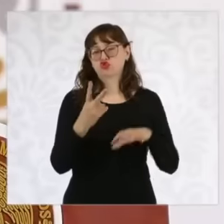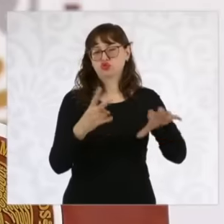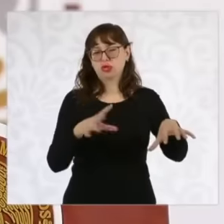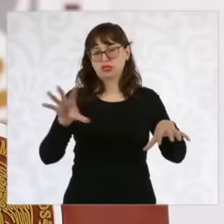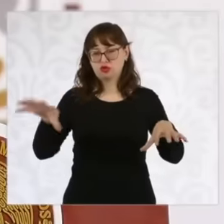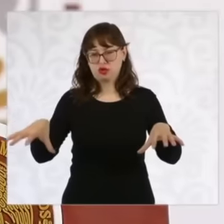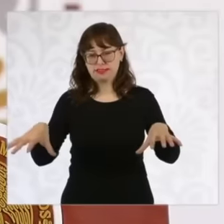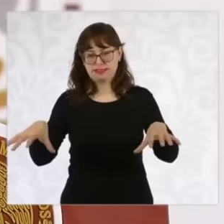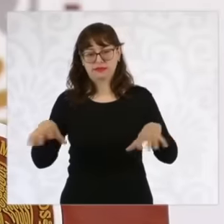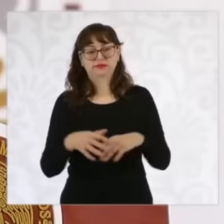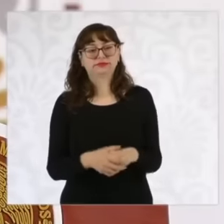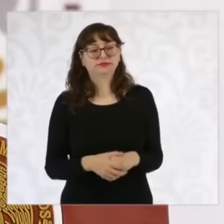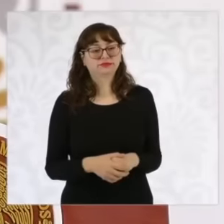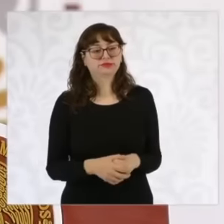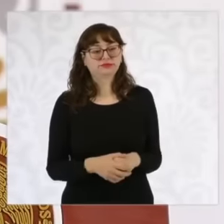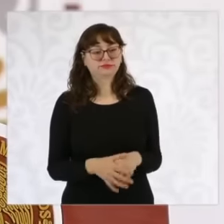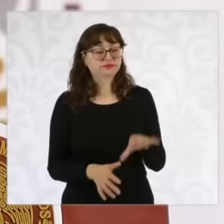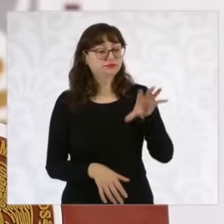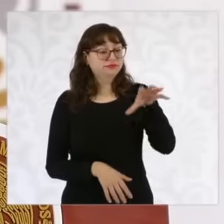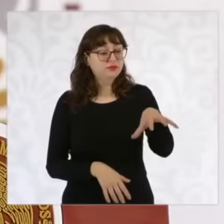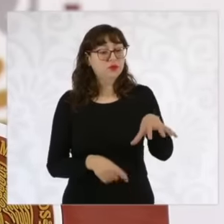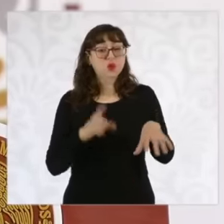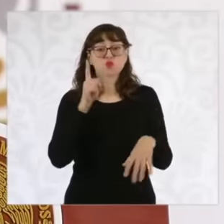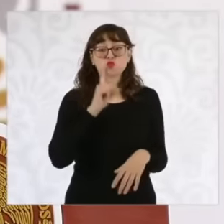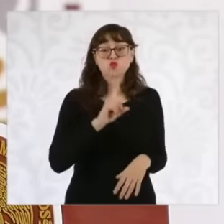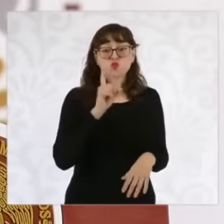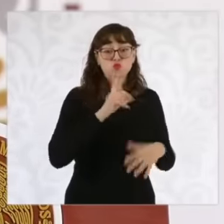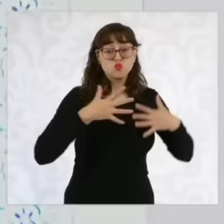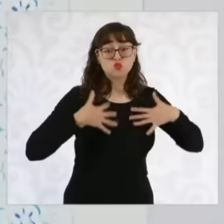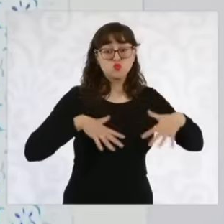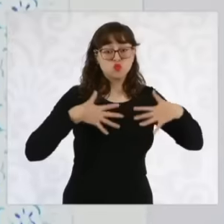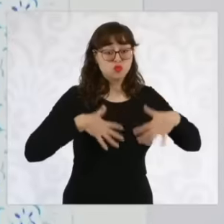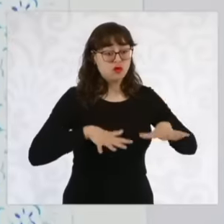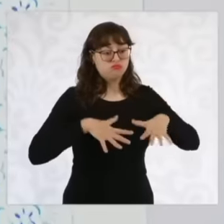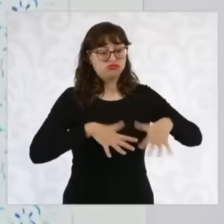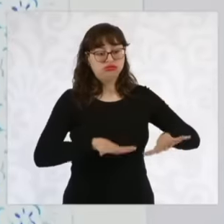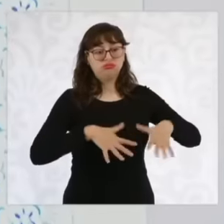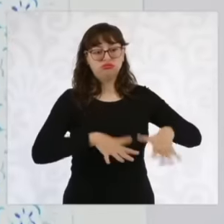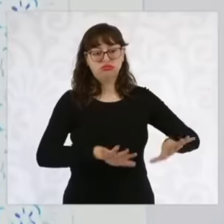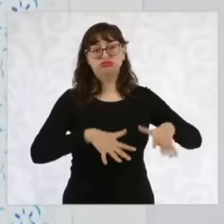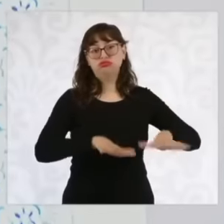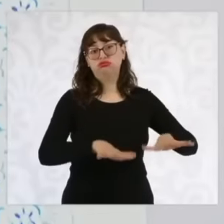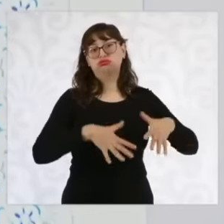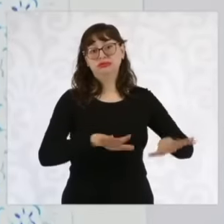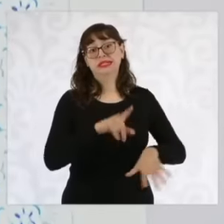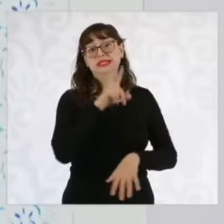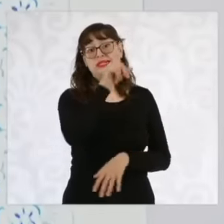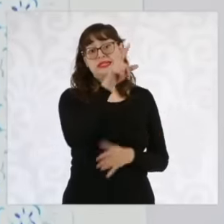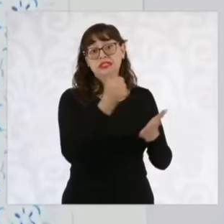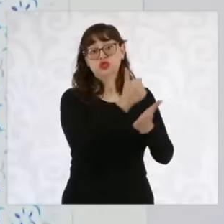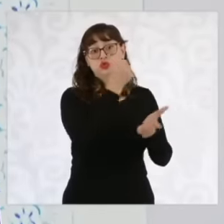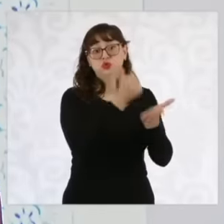who have worked in the maquila in particular in Ciudad Juárez because there is a historical debt with